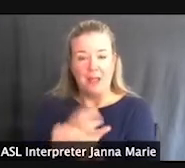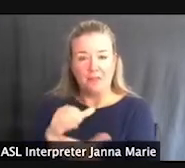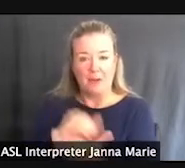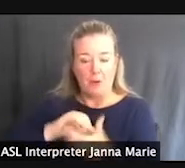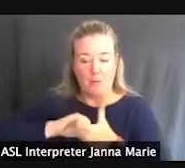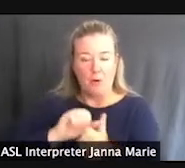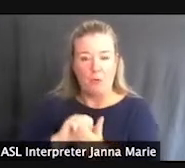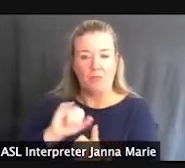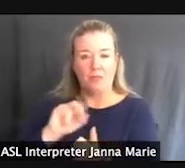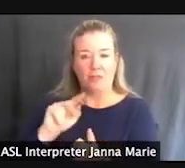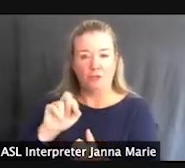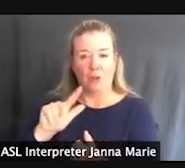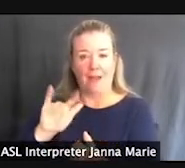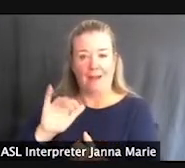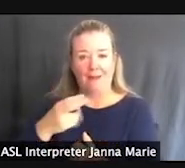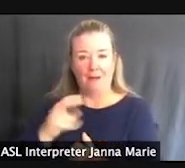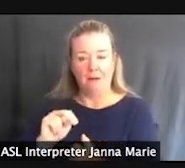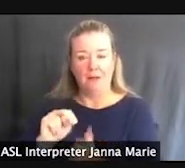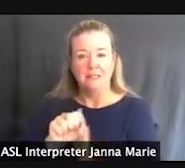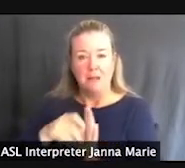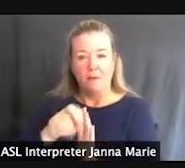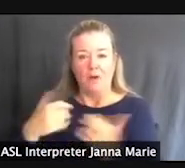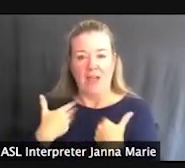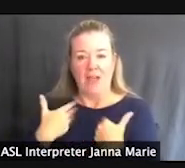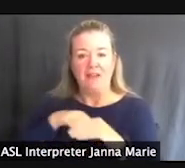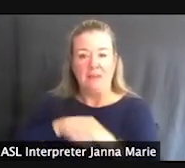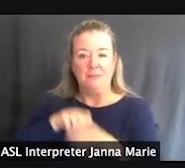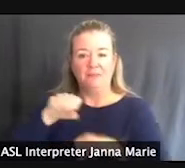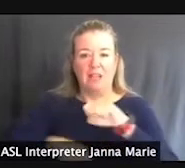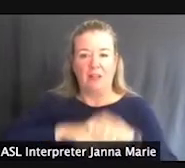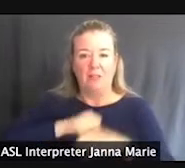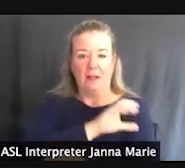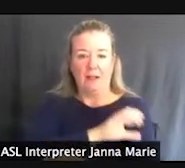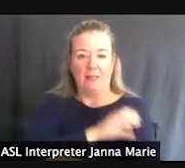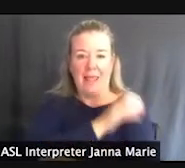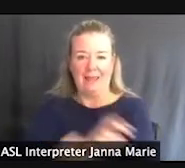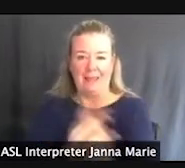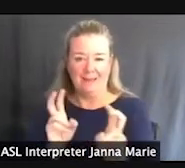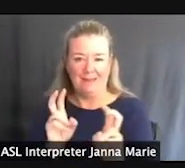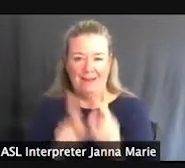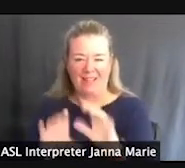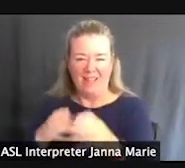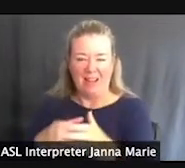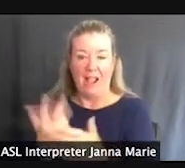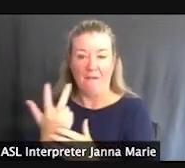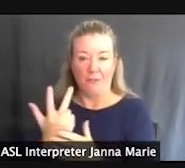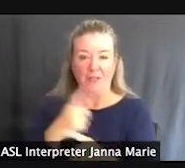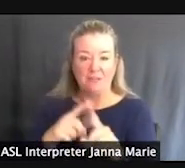to offer an adaptive cycling clinic. This has grown into offering three adaptive cycling clinics and three adaptive paddling